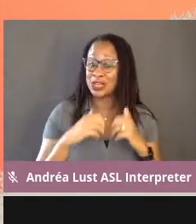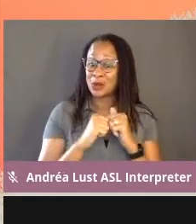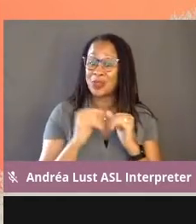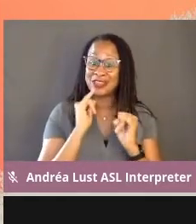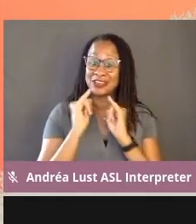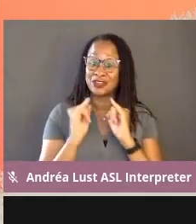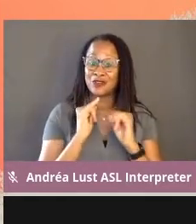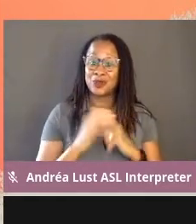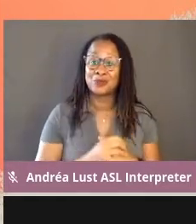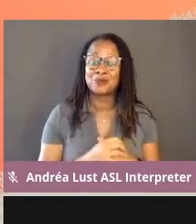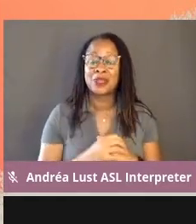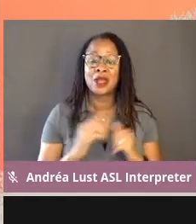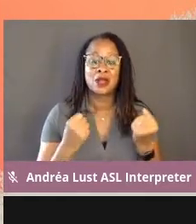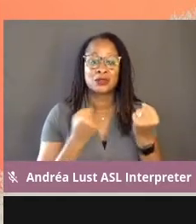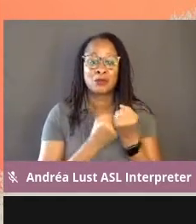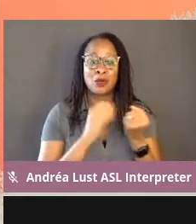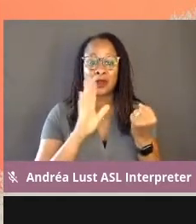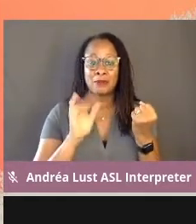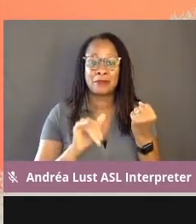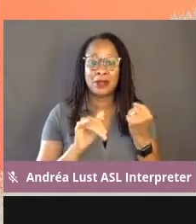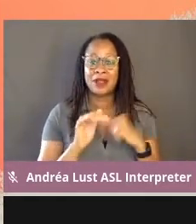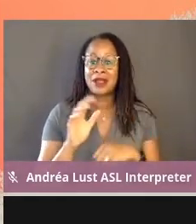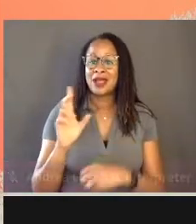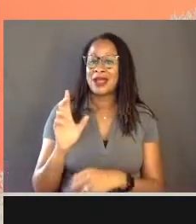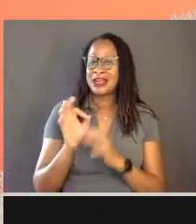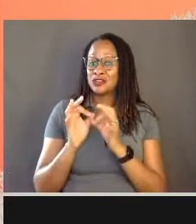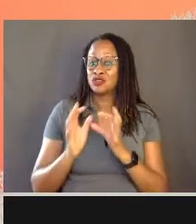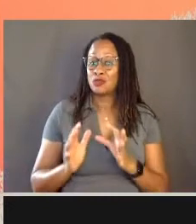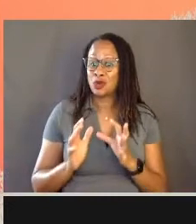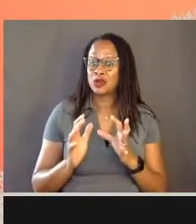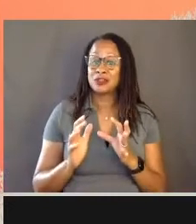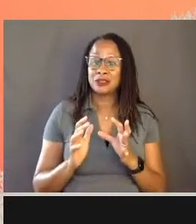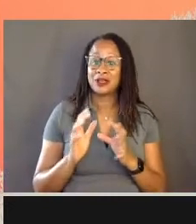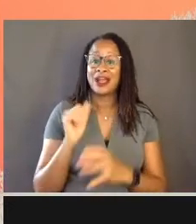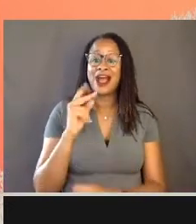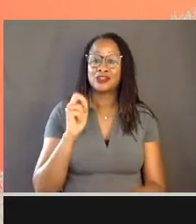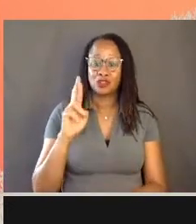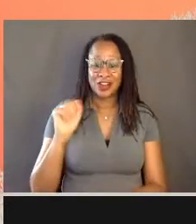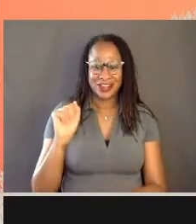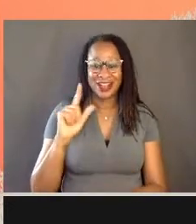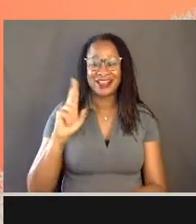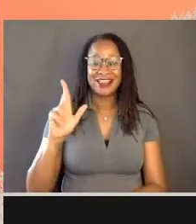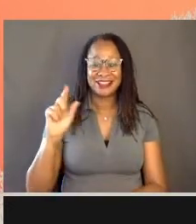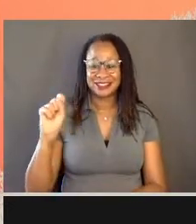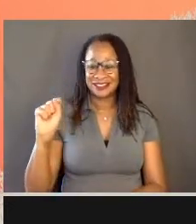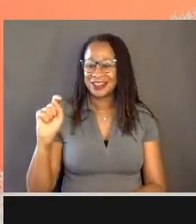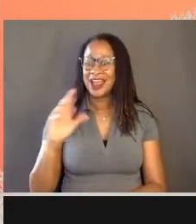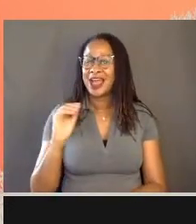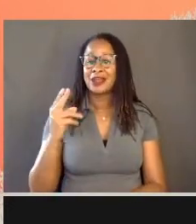We are supported by the interpreters Andrea Lust and Hope Simon.